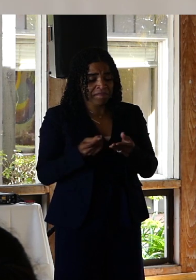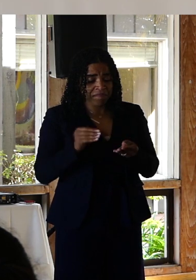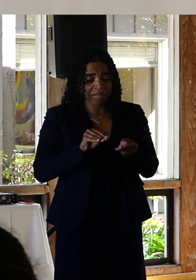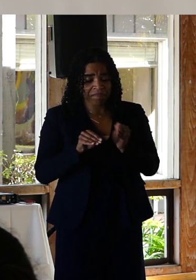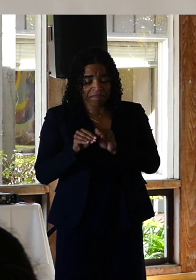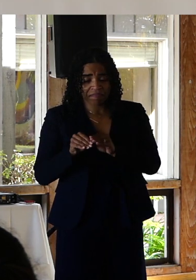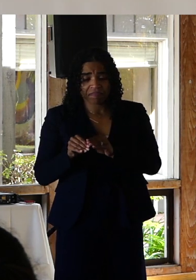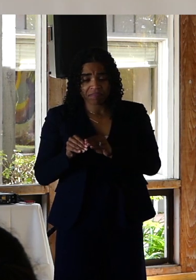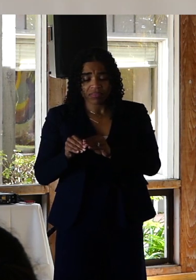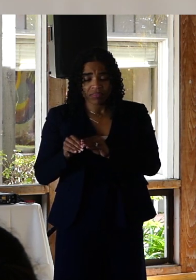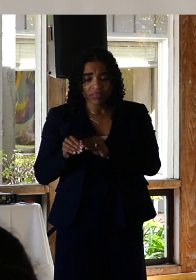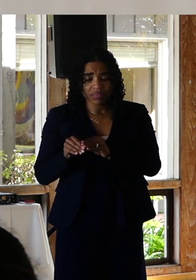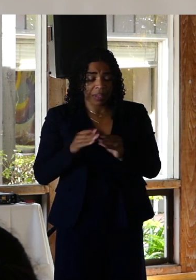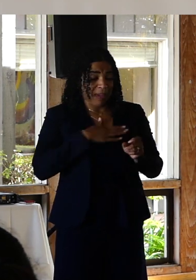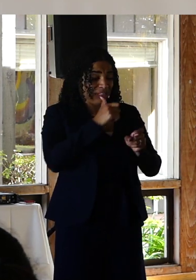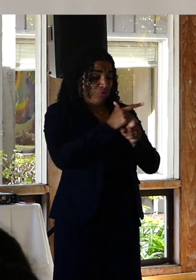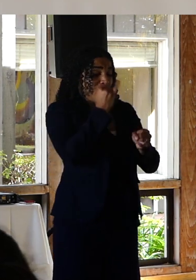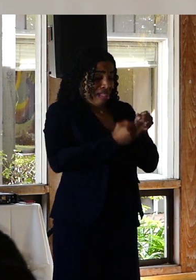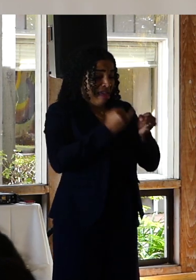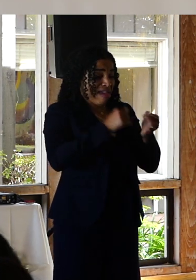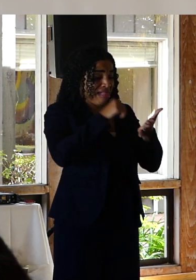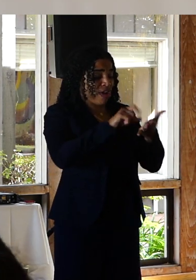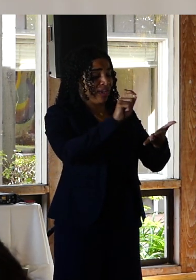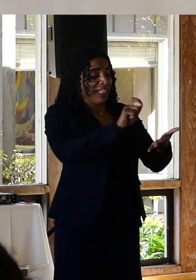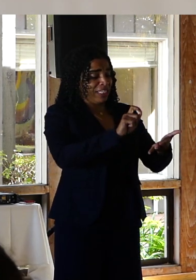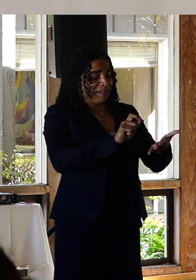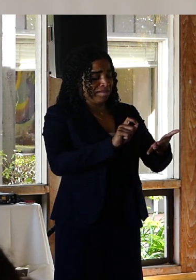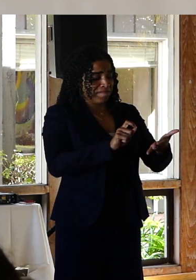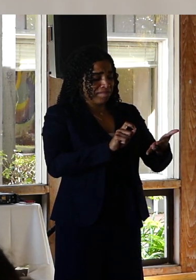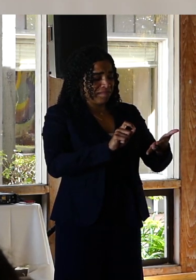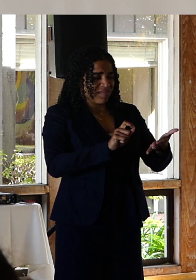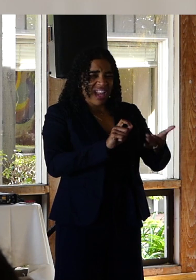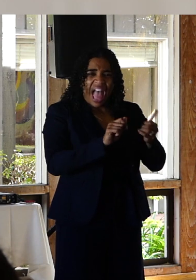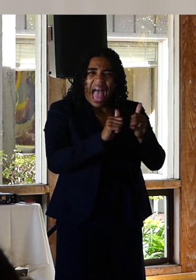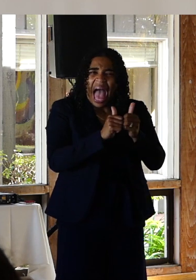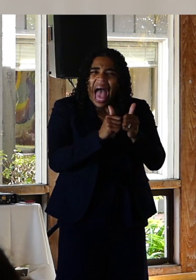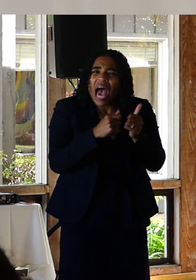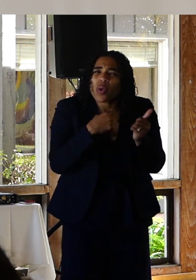to my sister. How do you come up with the words that will speak to the